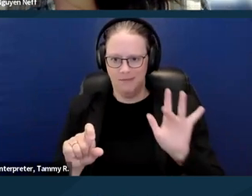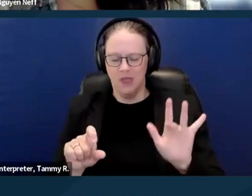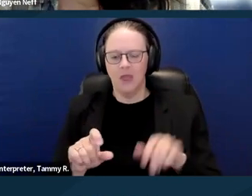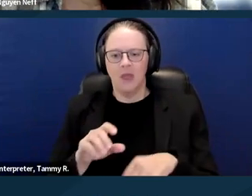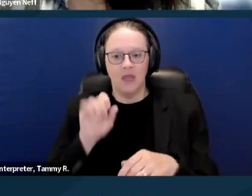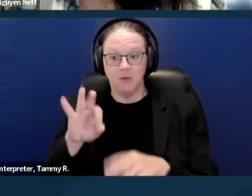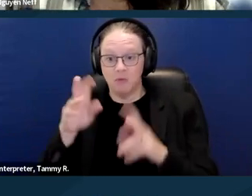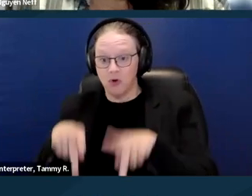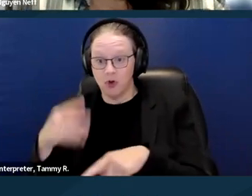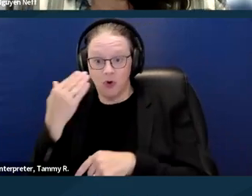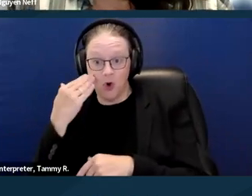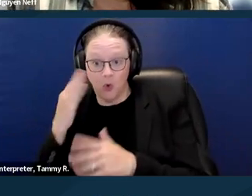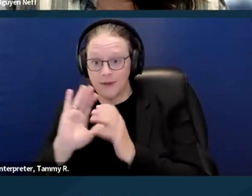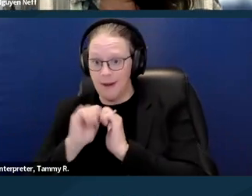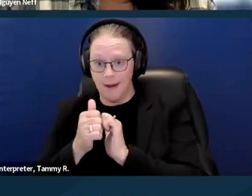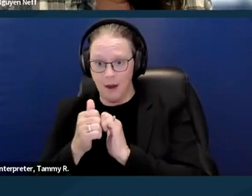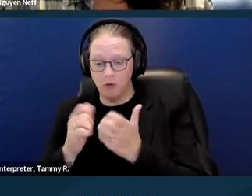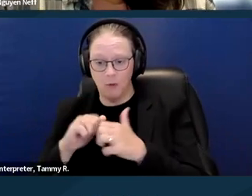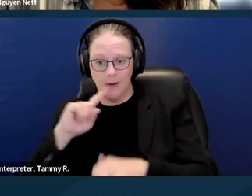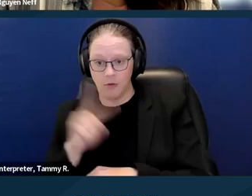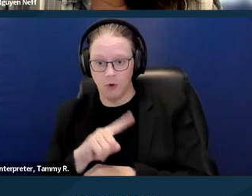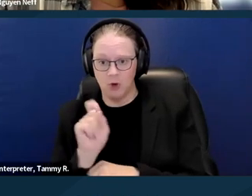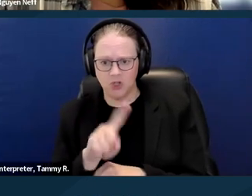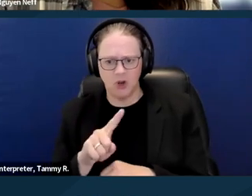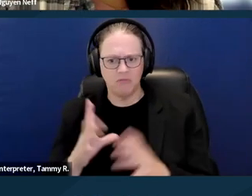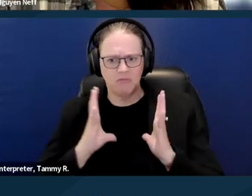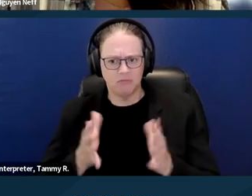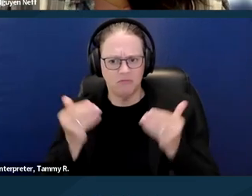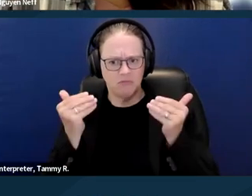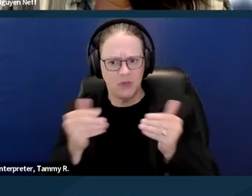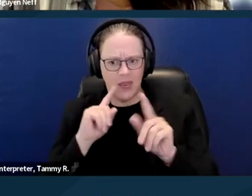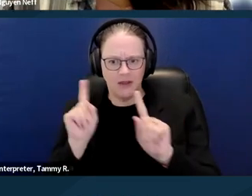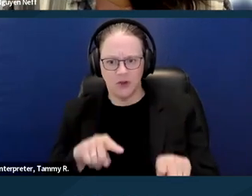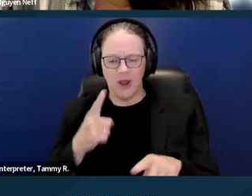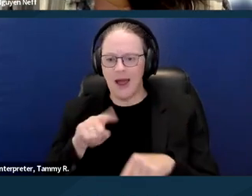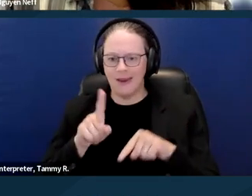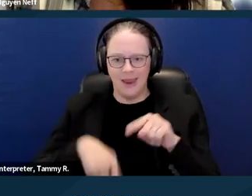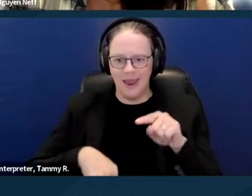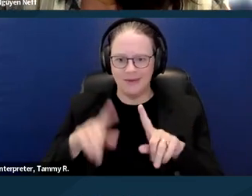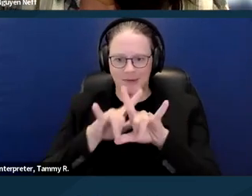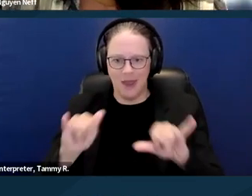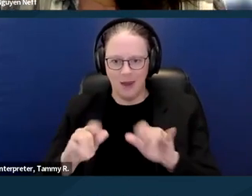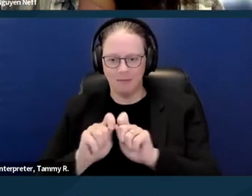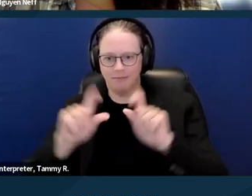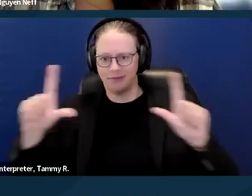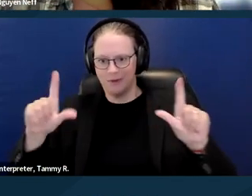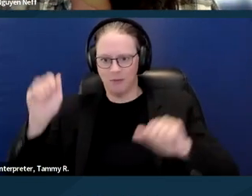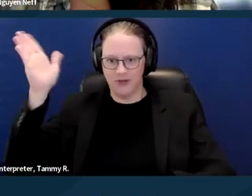I'm not able to see the Q and A and share the presentation at the same time. So, you know, we can all sort of work together